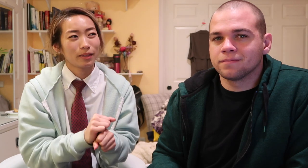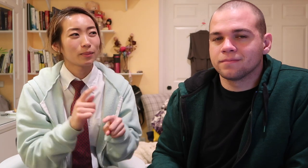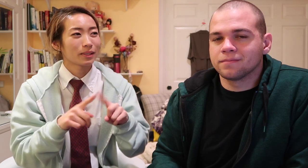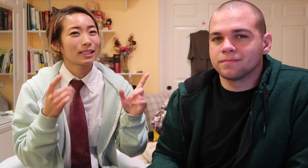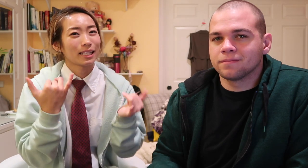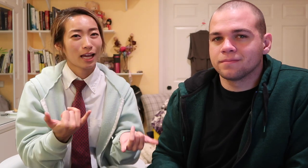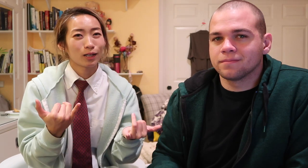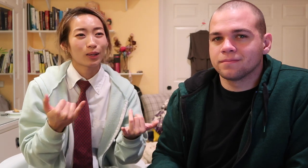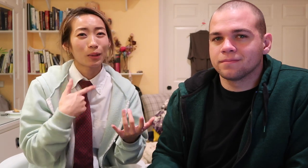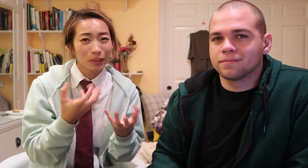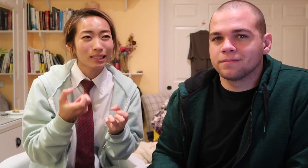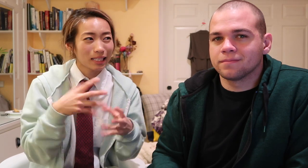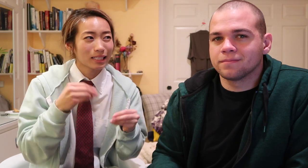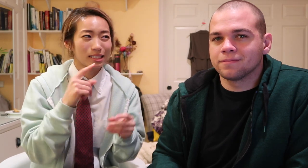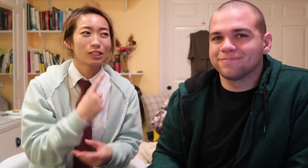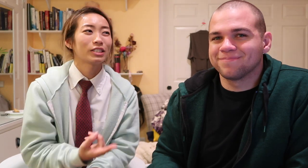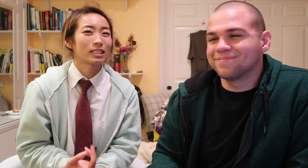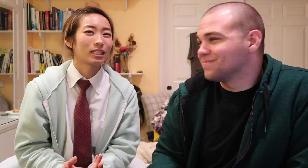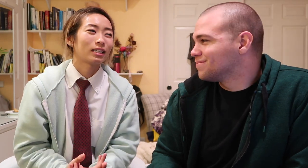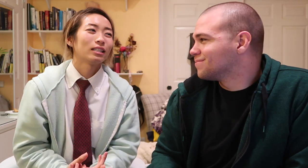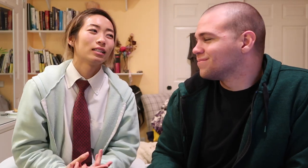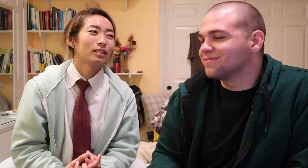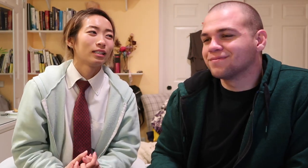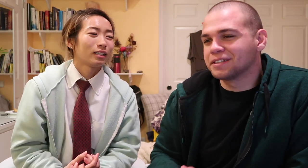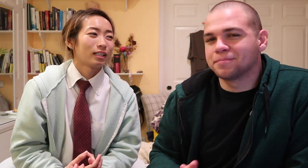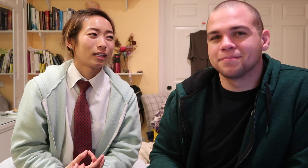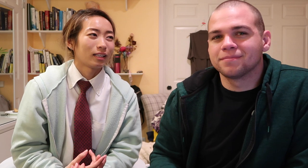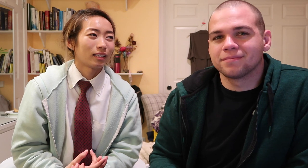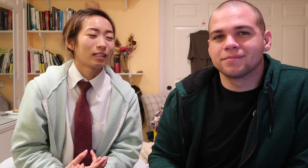but now i want to take it seriously and